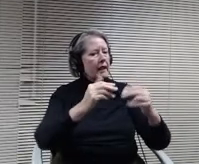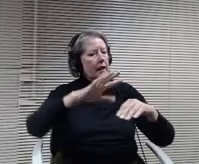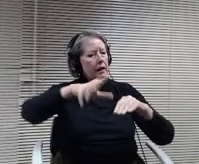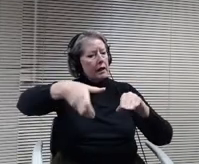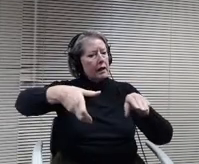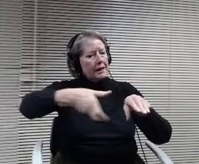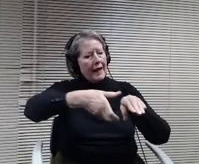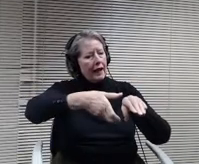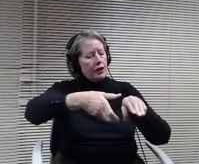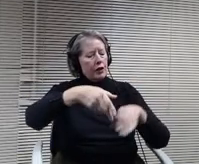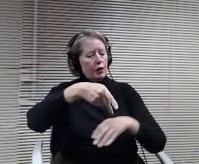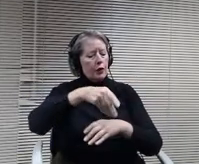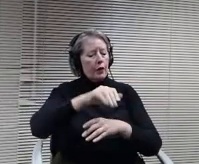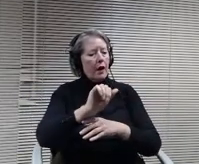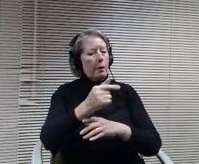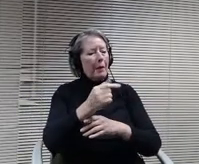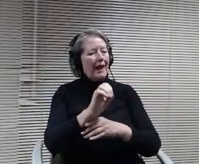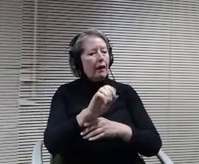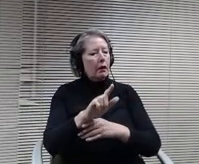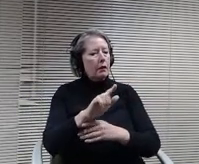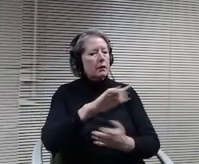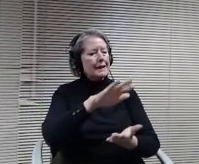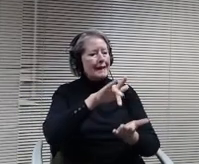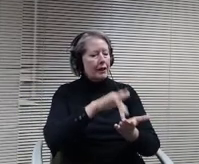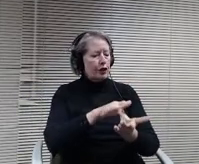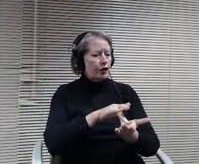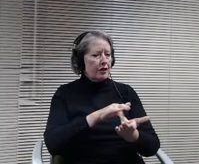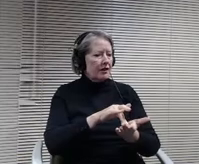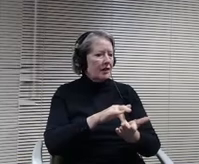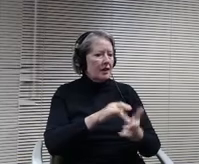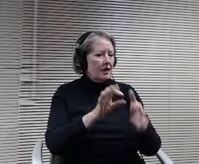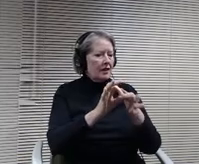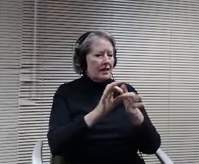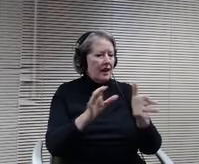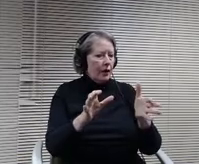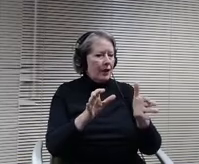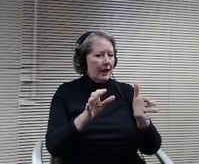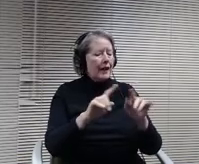nothing to do with the pickle center, but it has to be